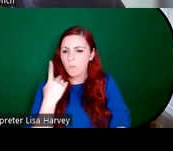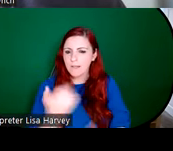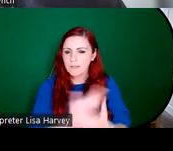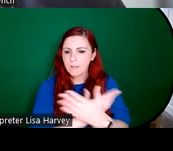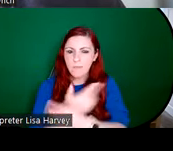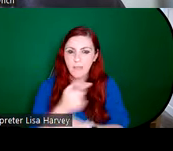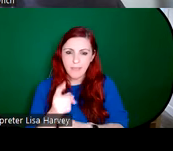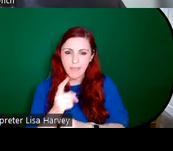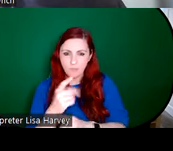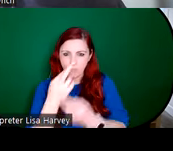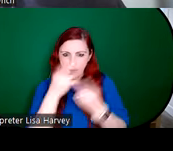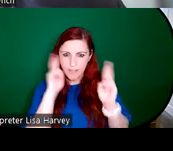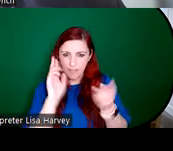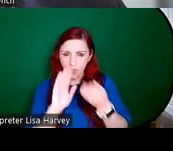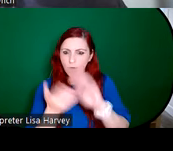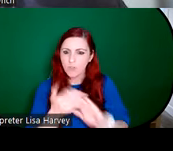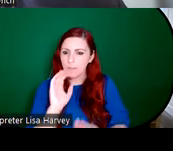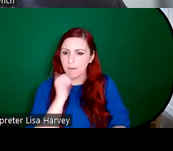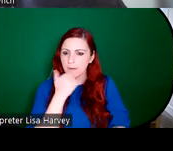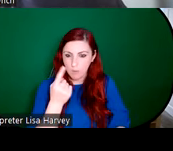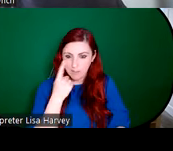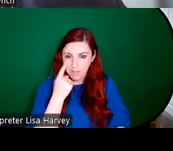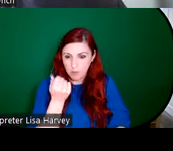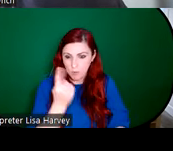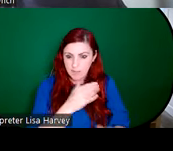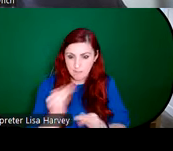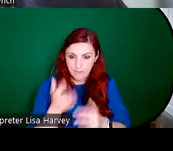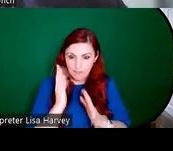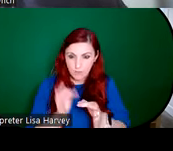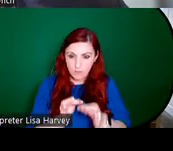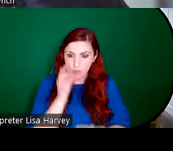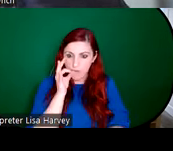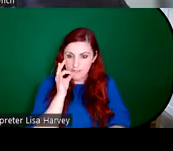unfortunately, as soon as they received the Eucharist, they immediately died. So